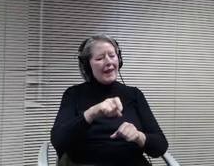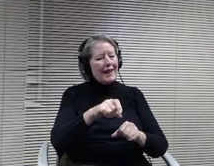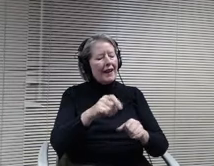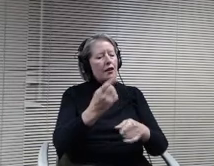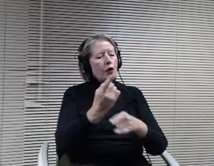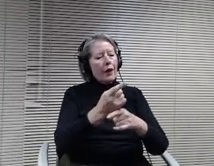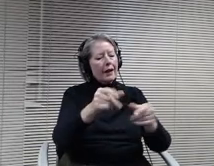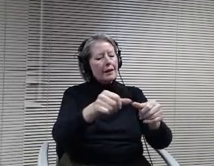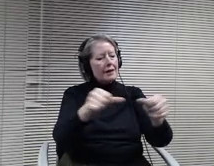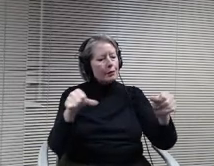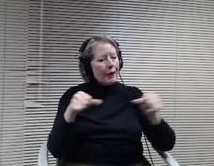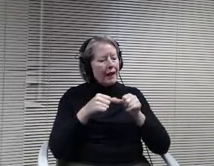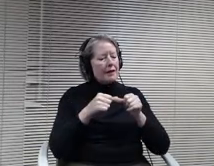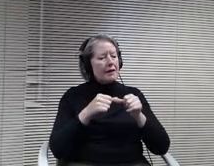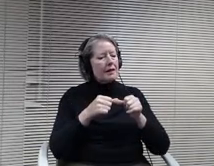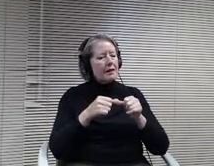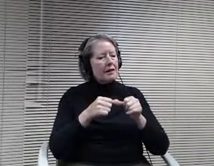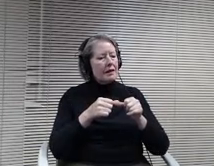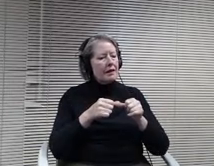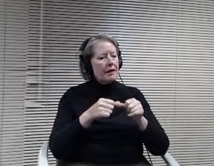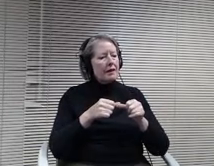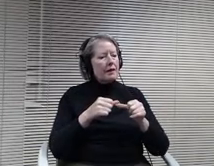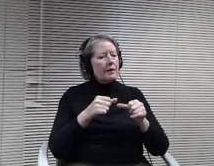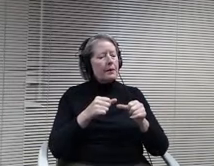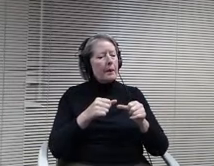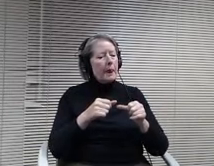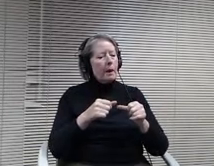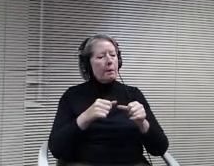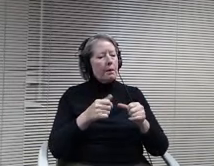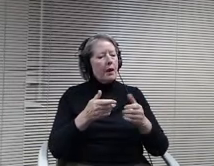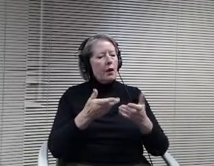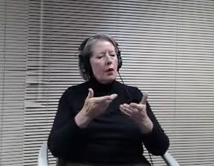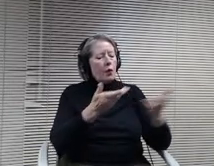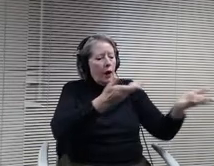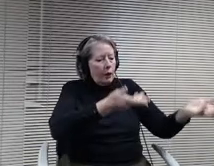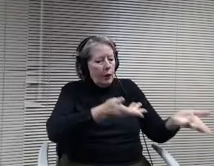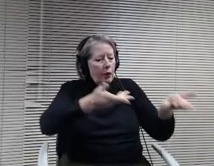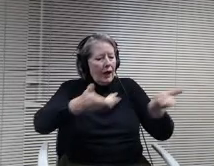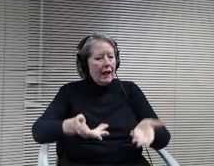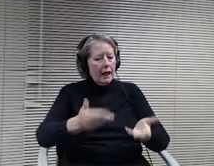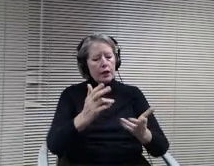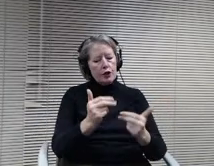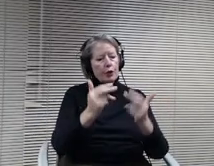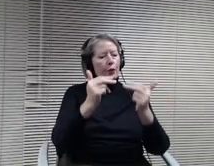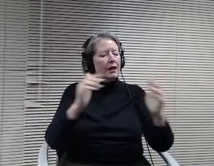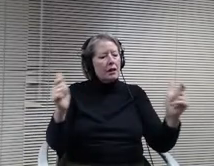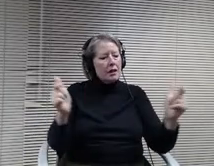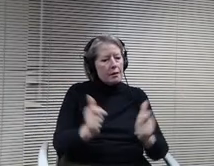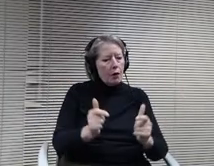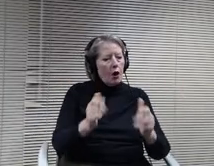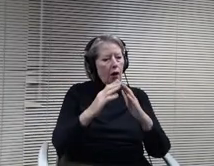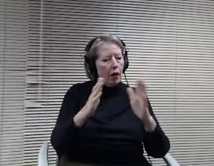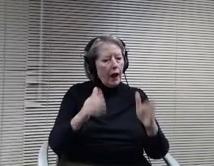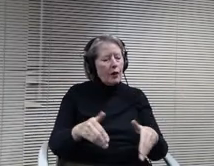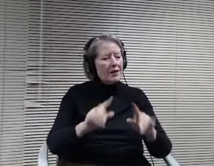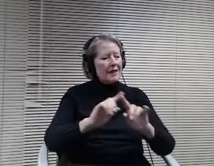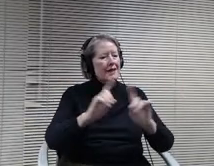are hauling in to build a small house are very different than if you're building a birdhouse. So what are the things that we're able to do?